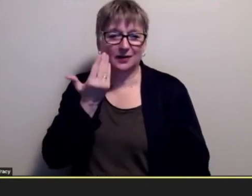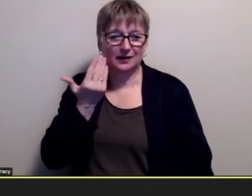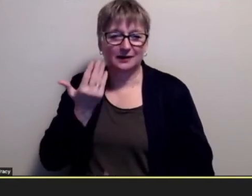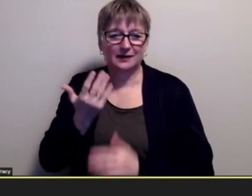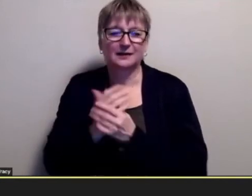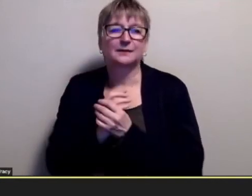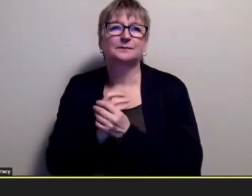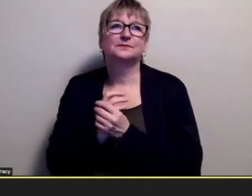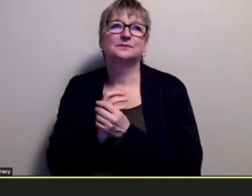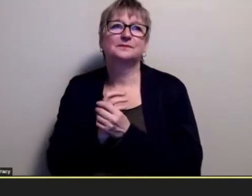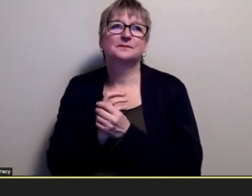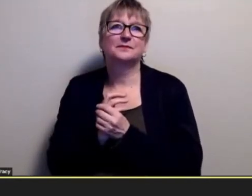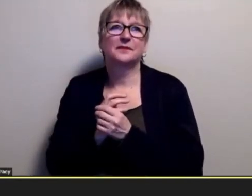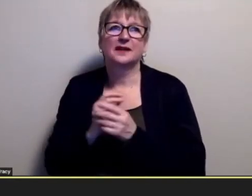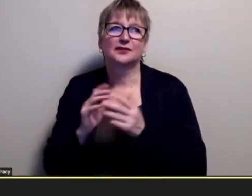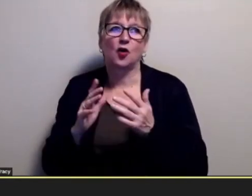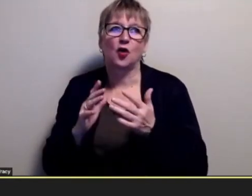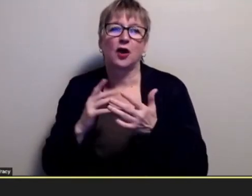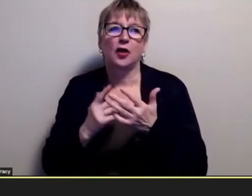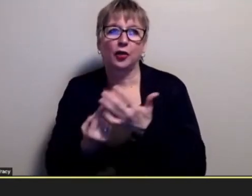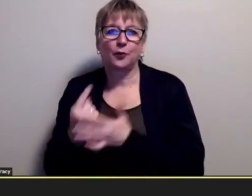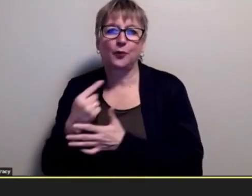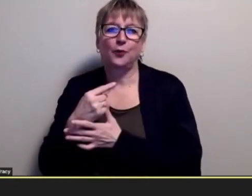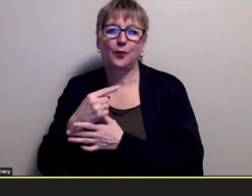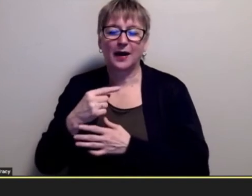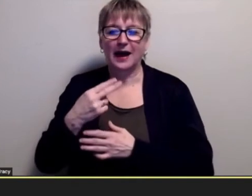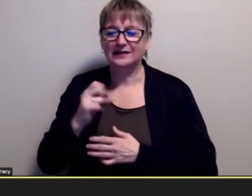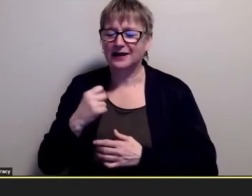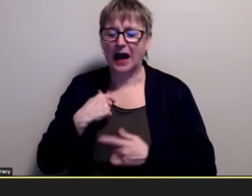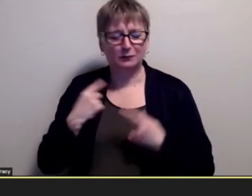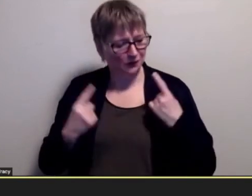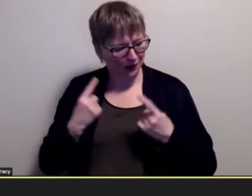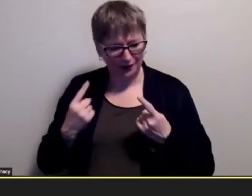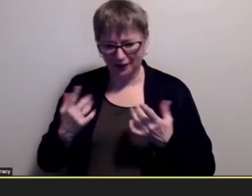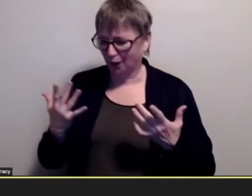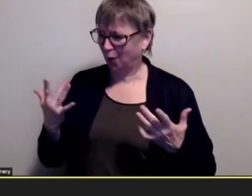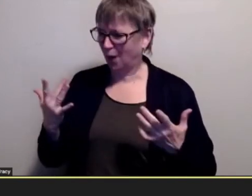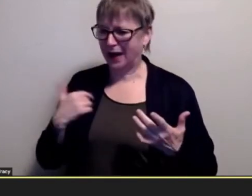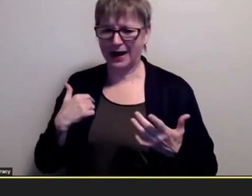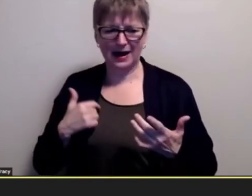you know in high school you know i kept wondering you know why can't i be normal like everyone else